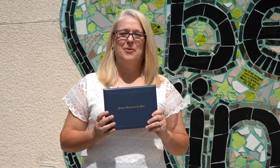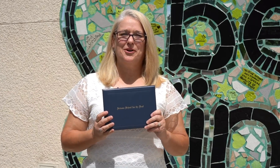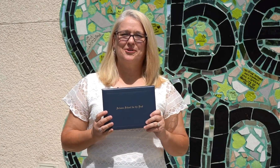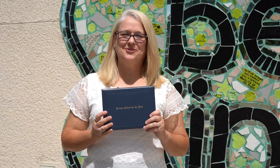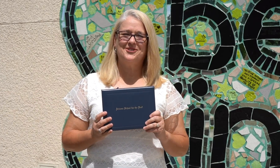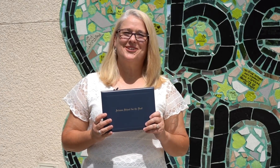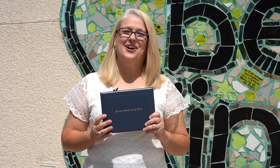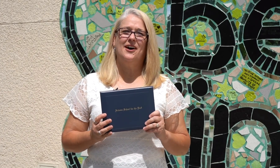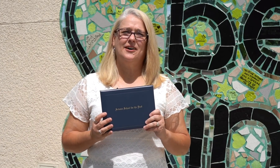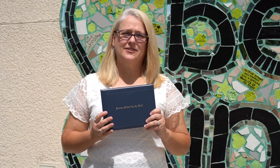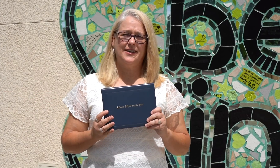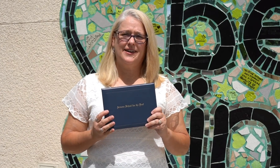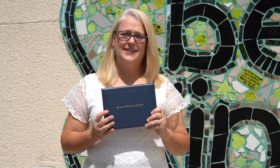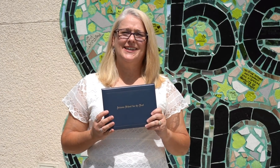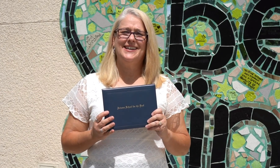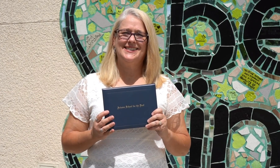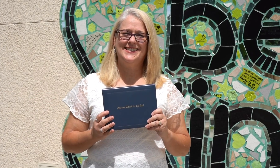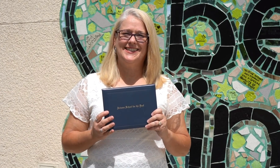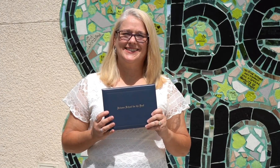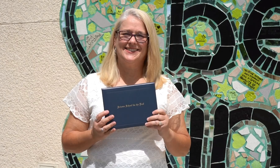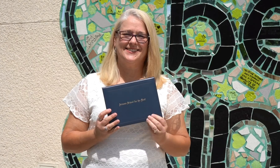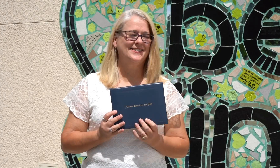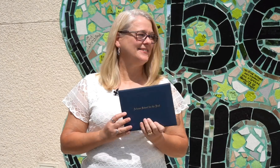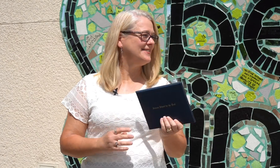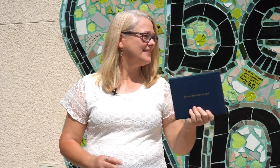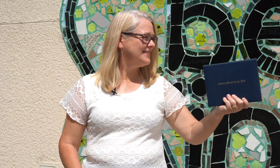MARCOS ADRIAN ENCINAS